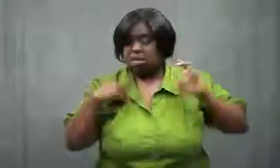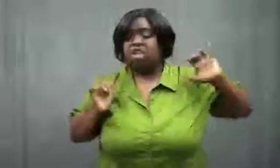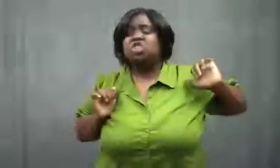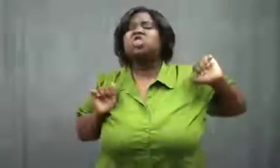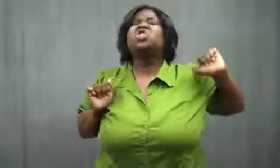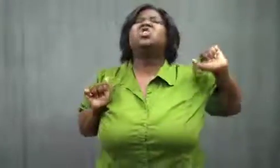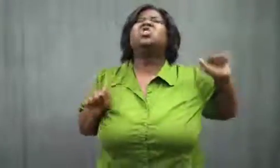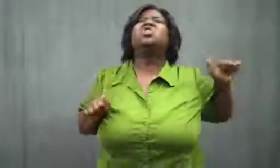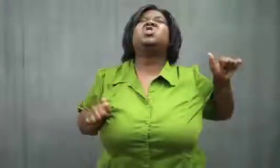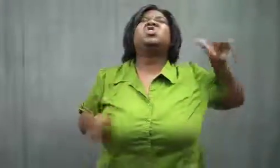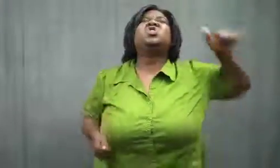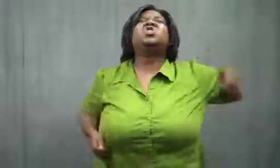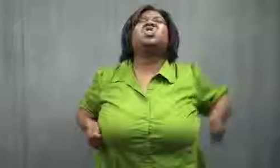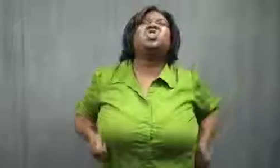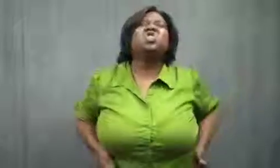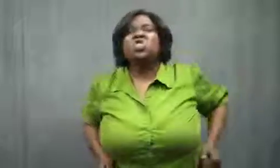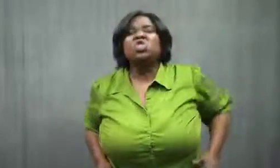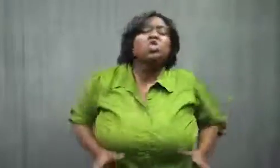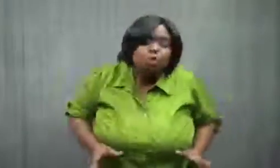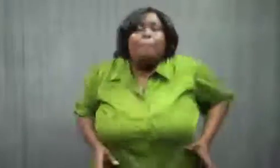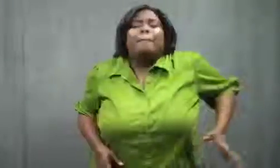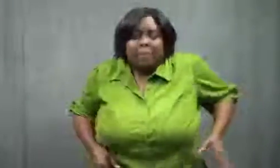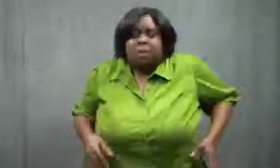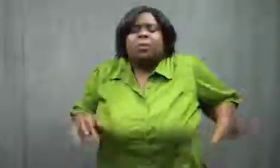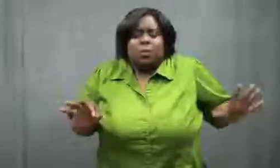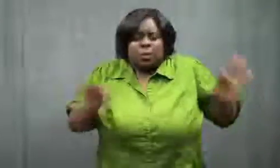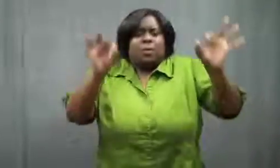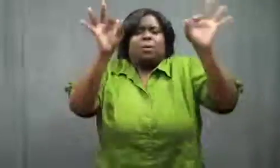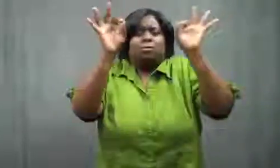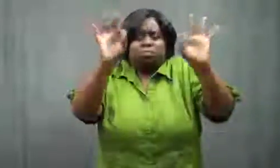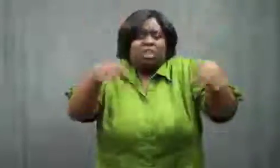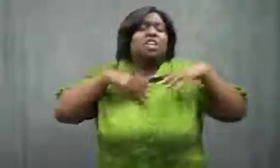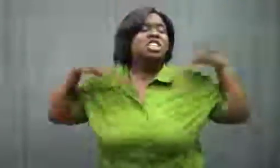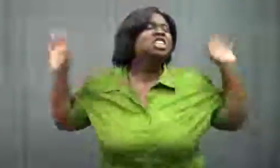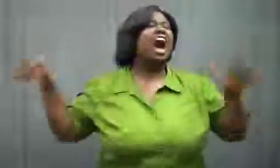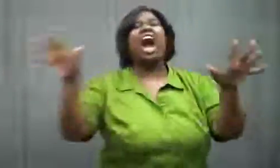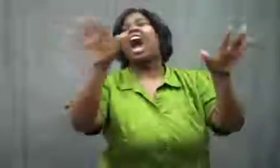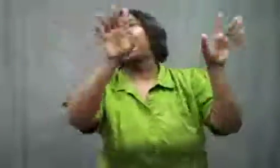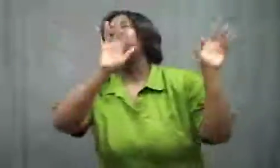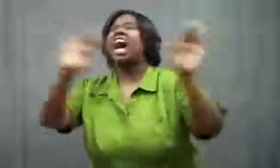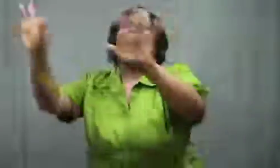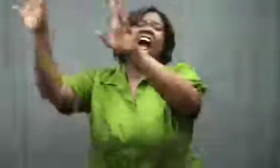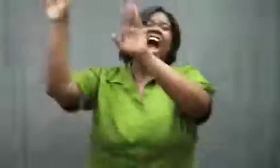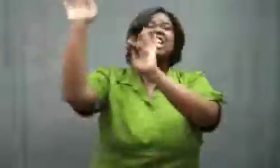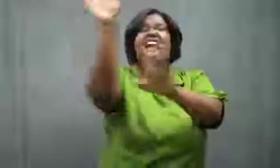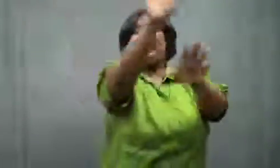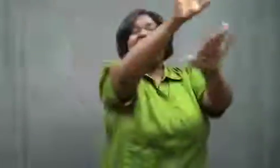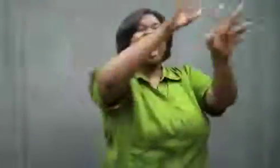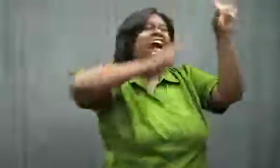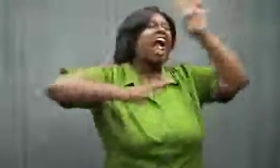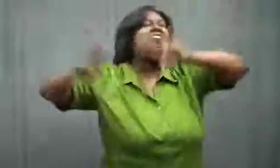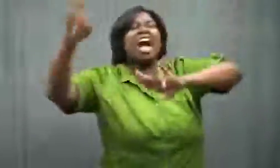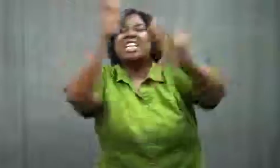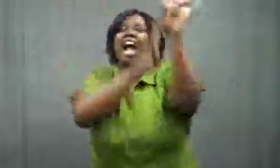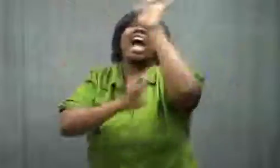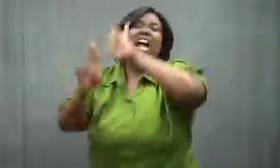I finally squeezed myself into the top. Great!